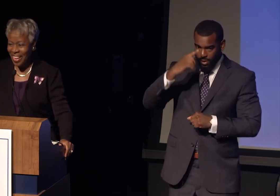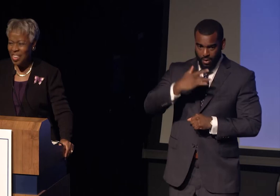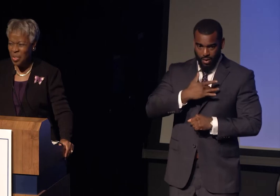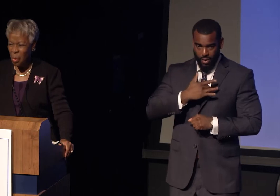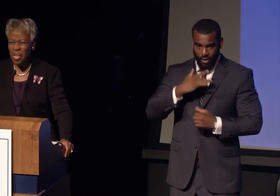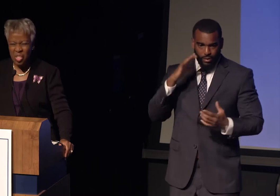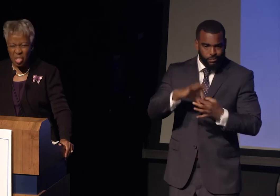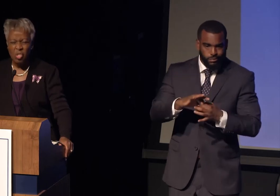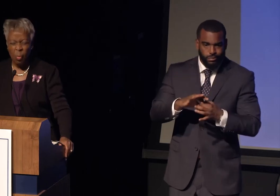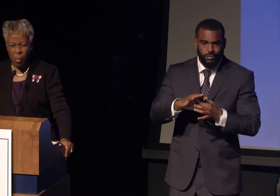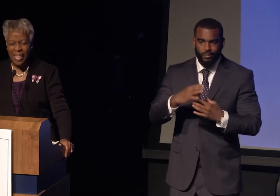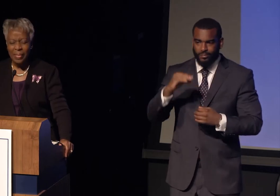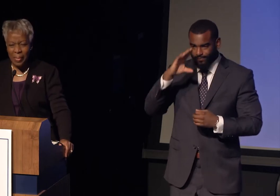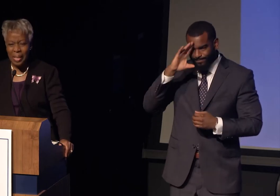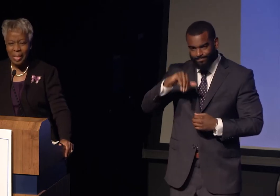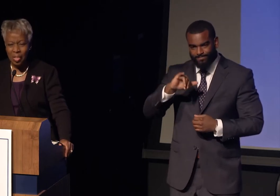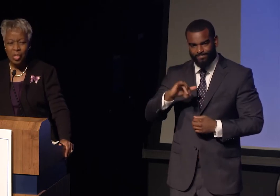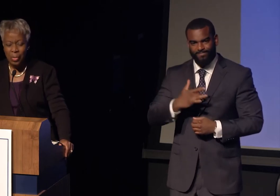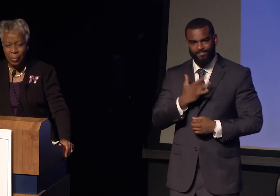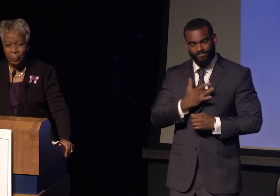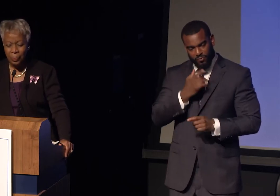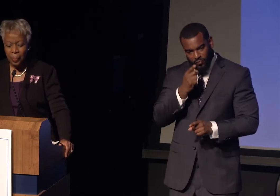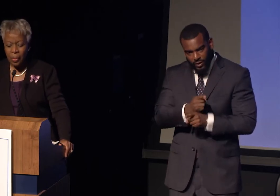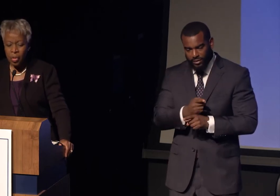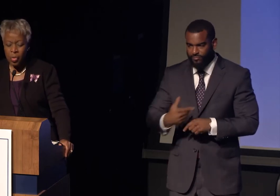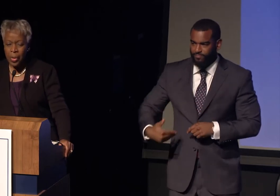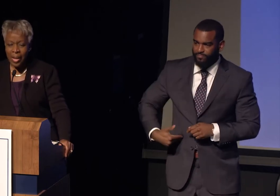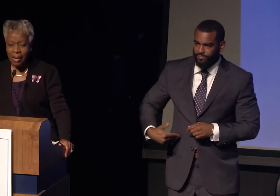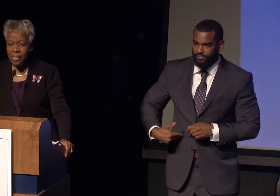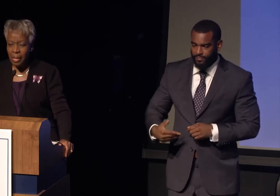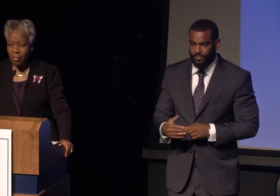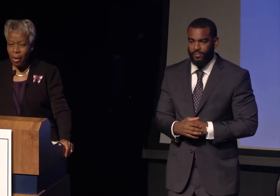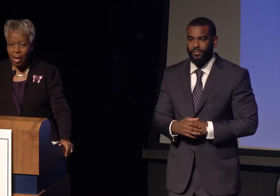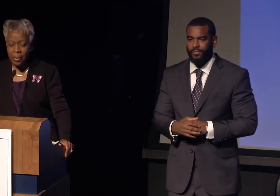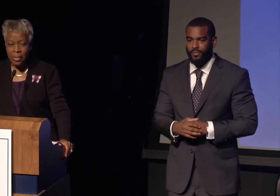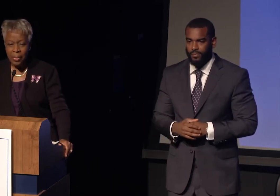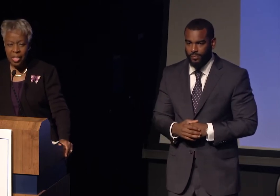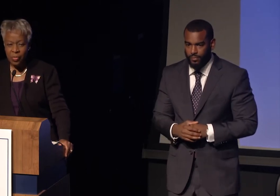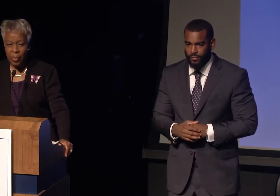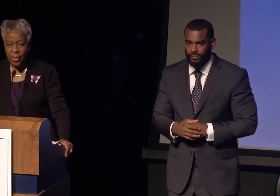and you know it's just the right thing to do. So, we're going to have several opportunities for you